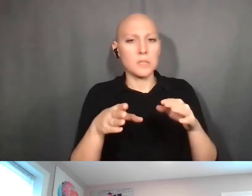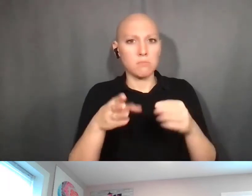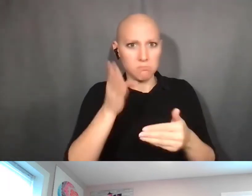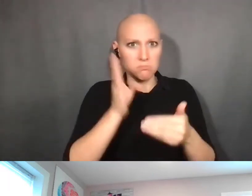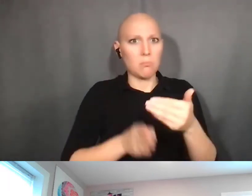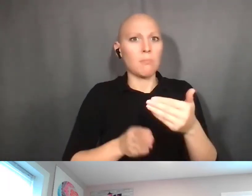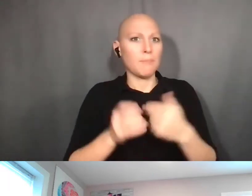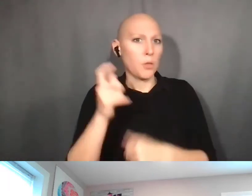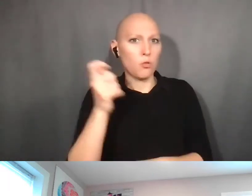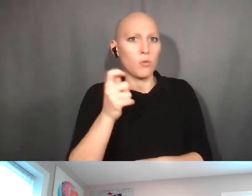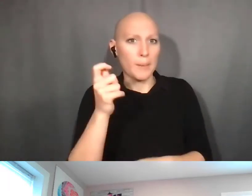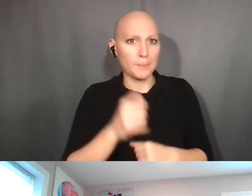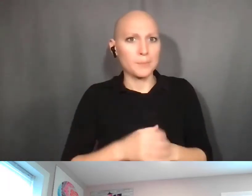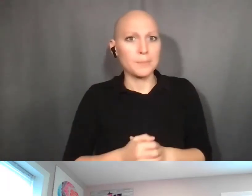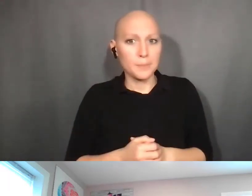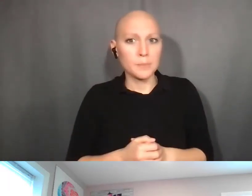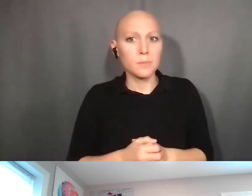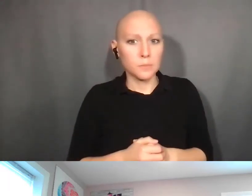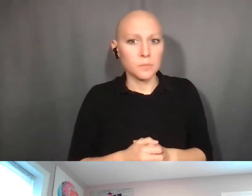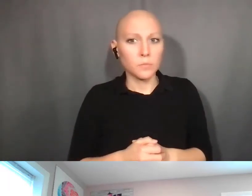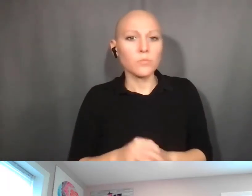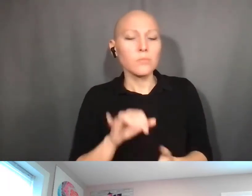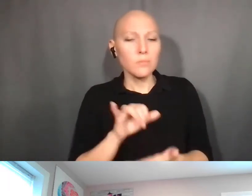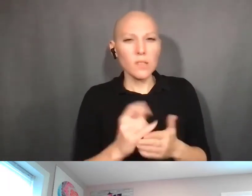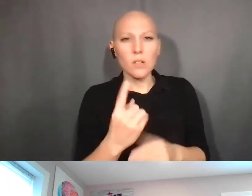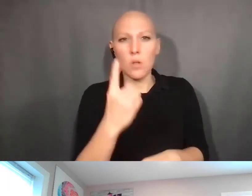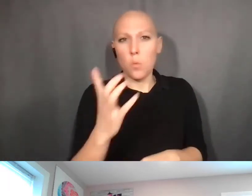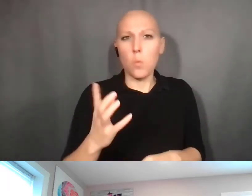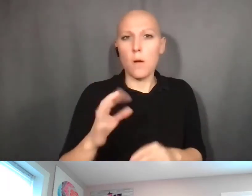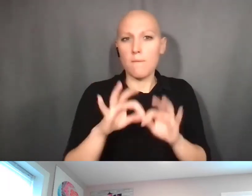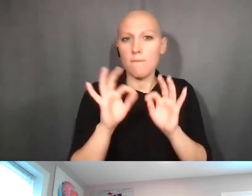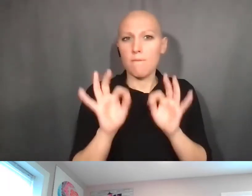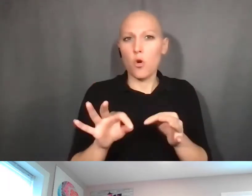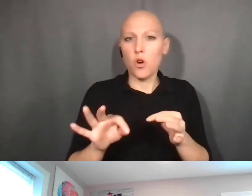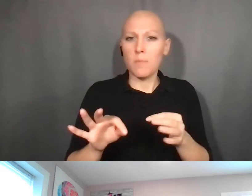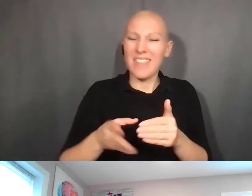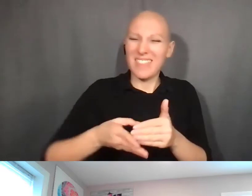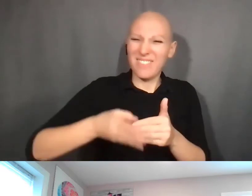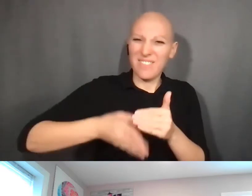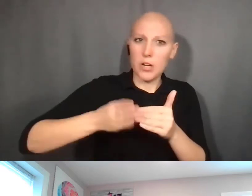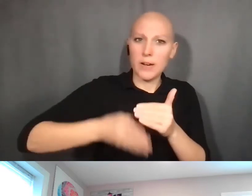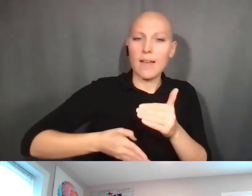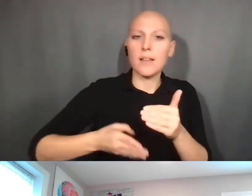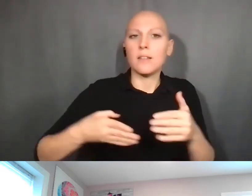So that is one of the forms that ... At the very end, close out, along with financial reports, etc.